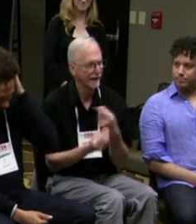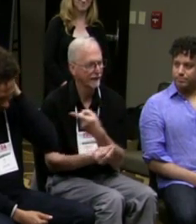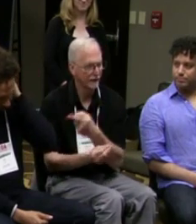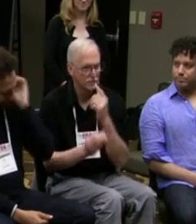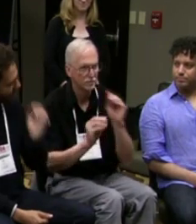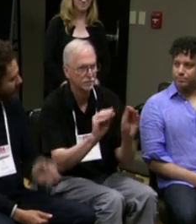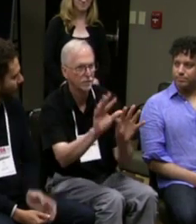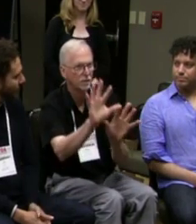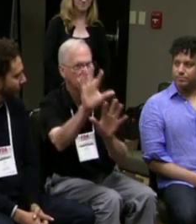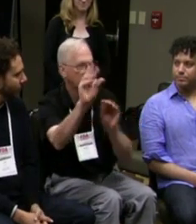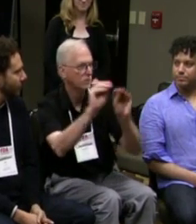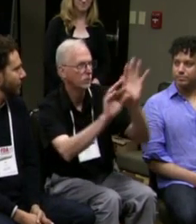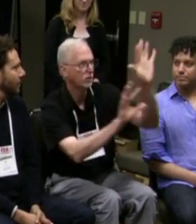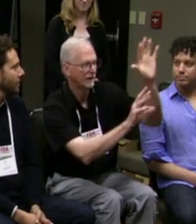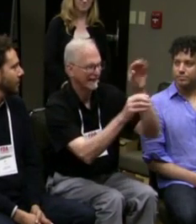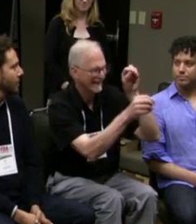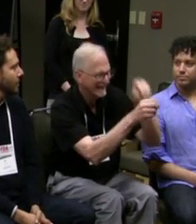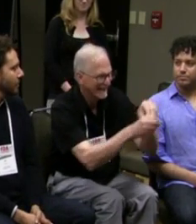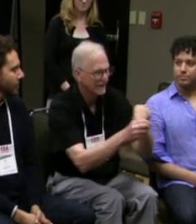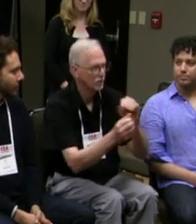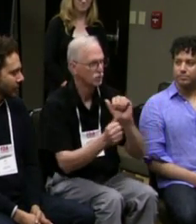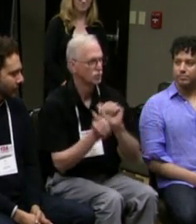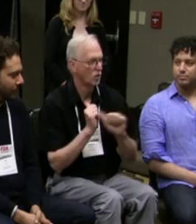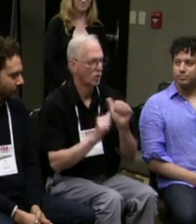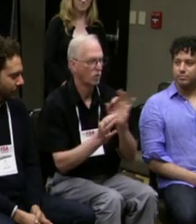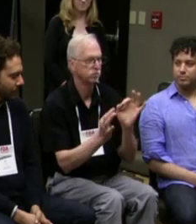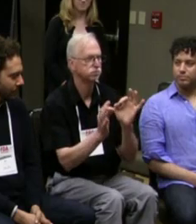like at "Spring Awakening" for example where you saw text